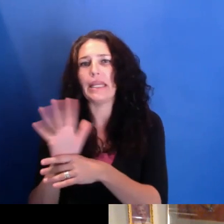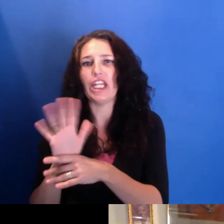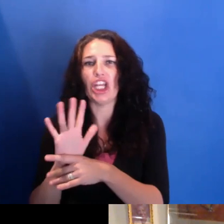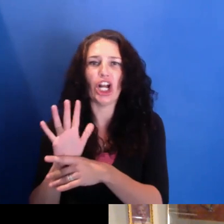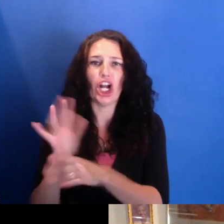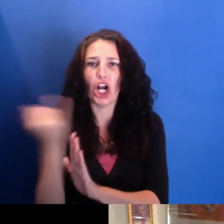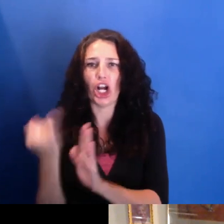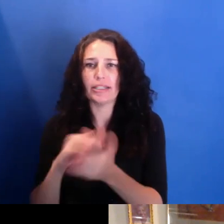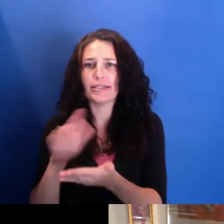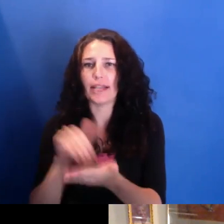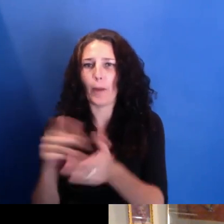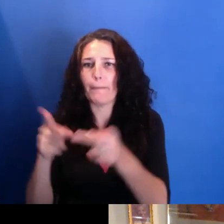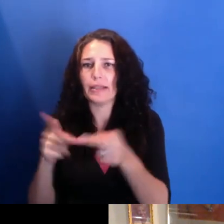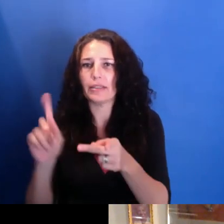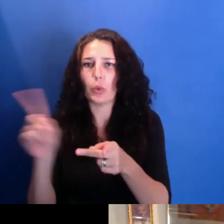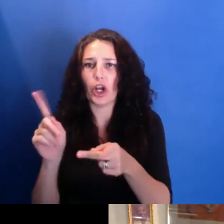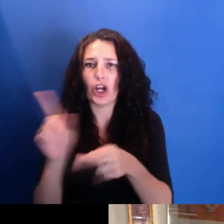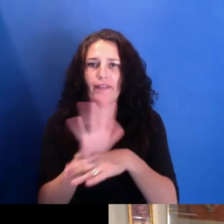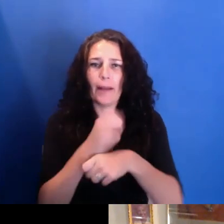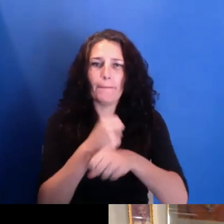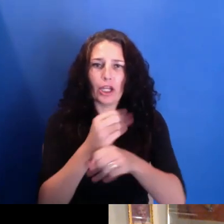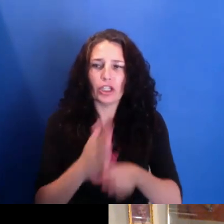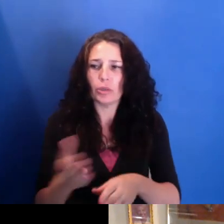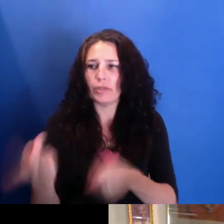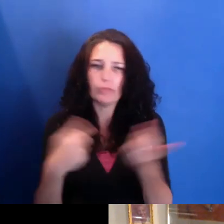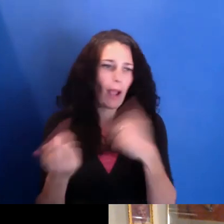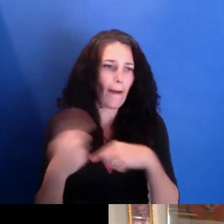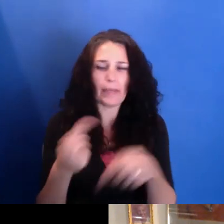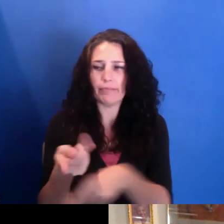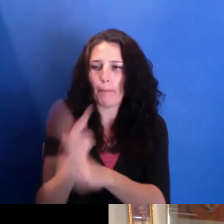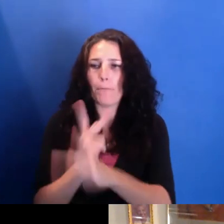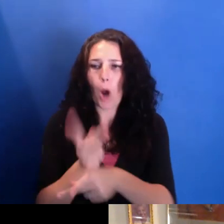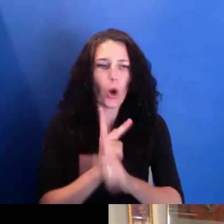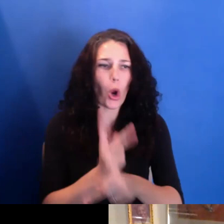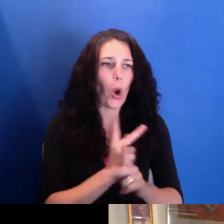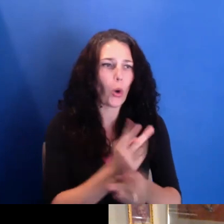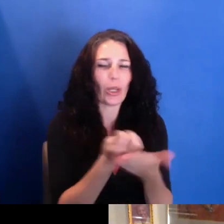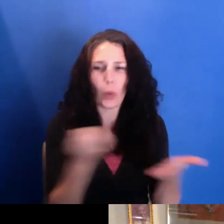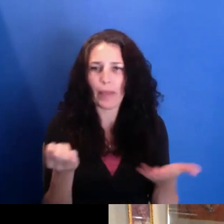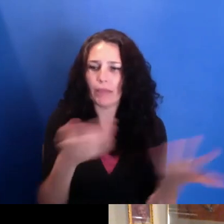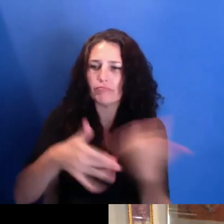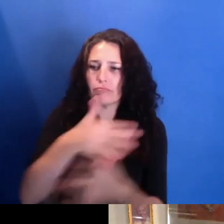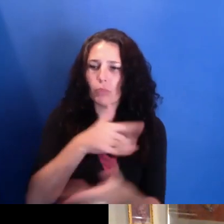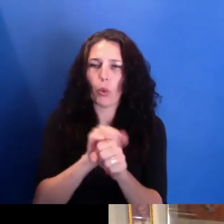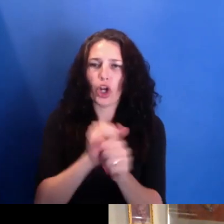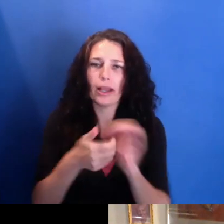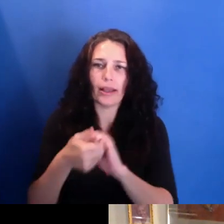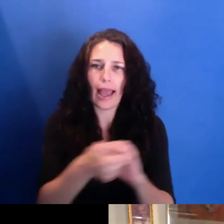and work collaboratively. And in New York, certainly, you know, at that time, there was a place called Young Filmmakers,